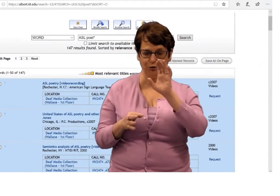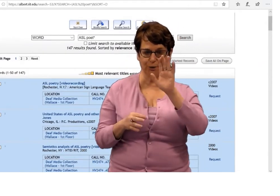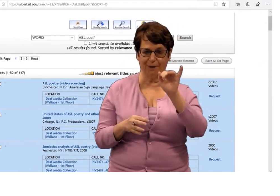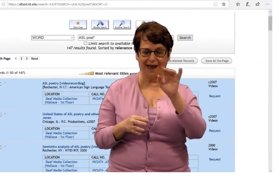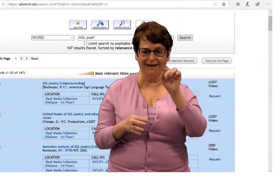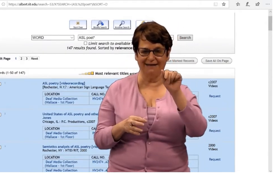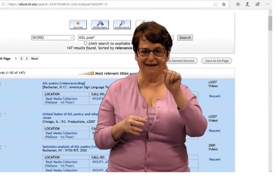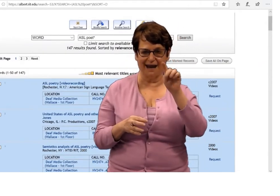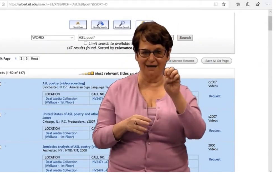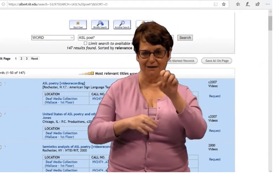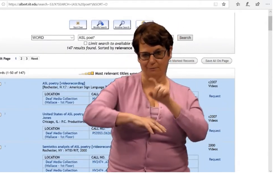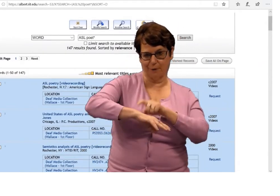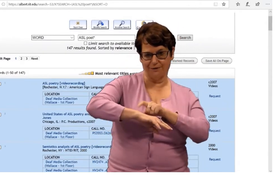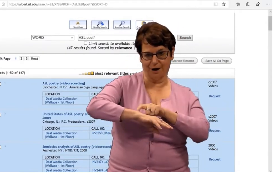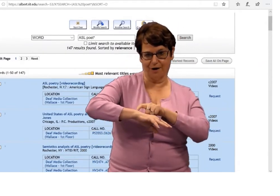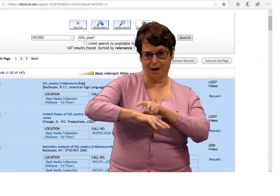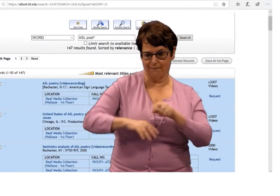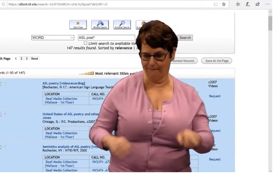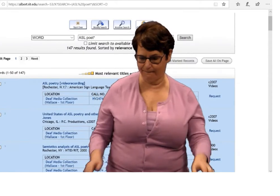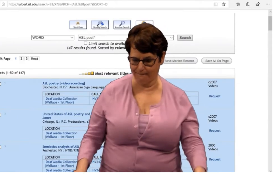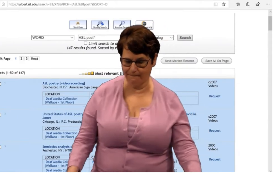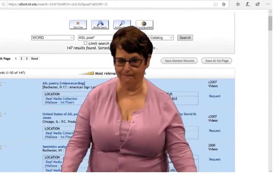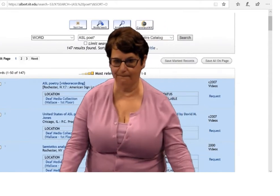I can organize the search by date or time.